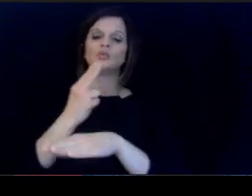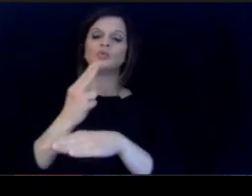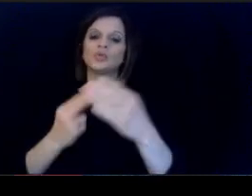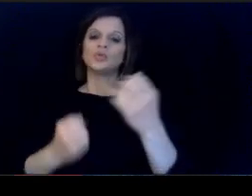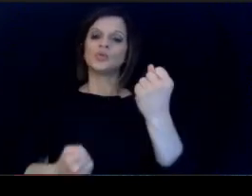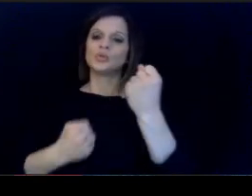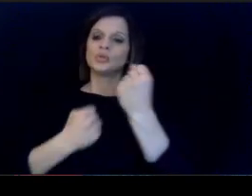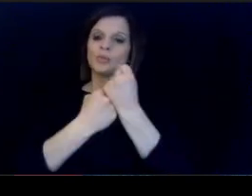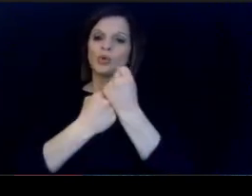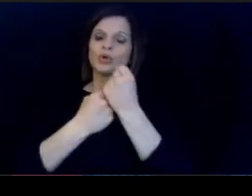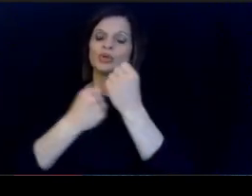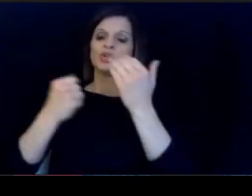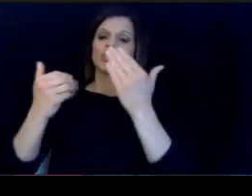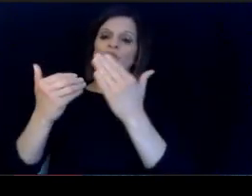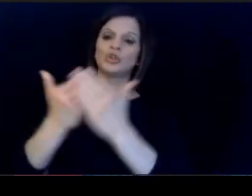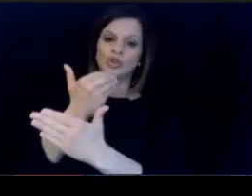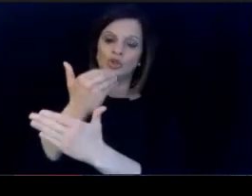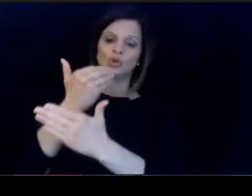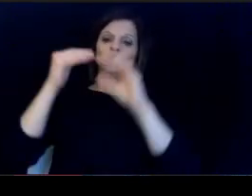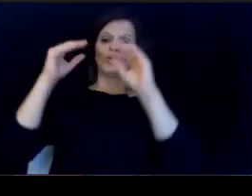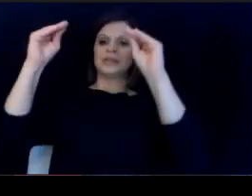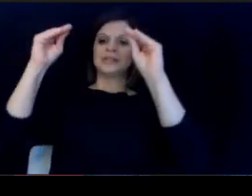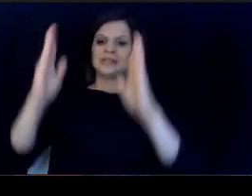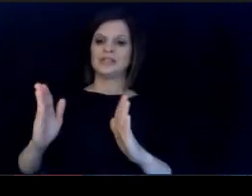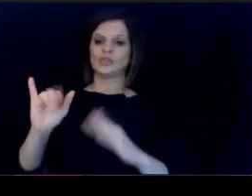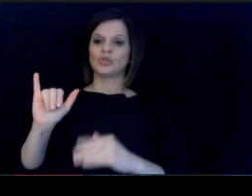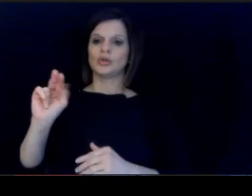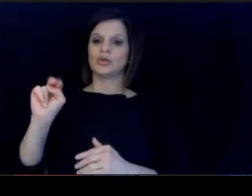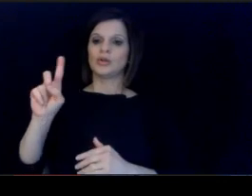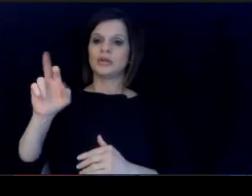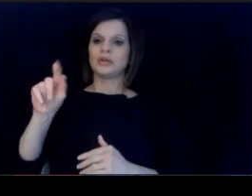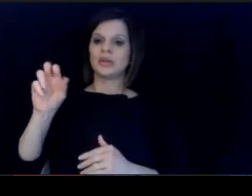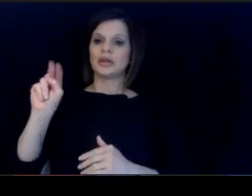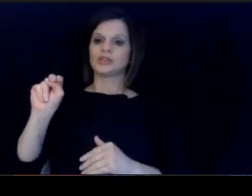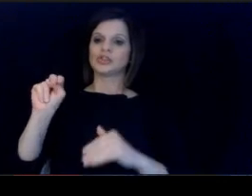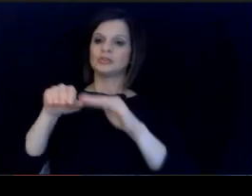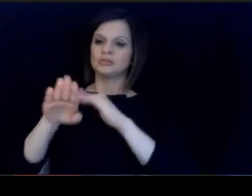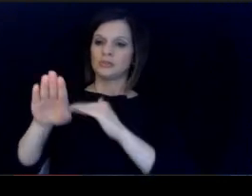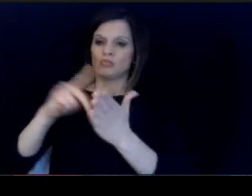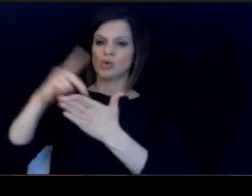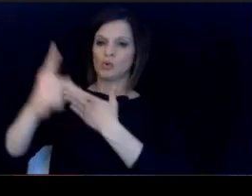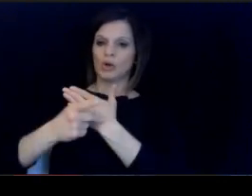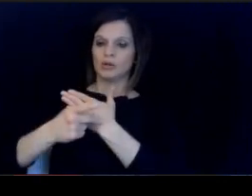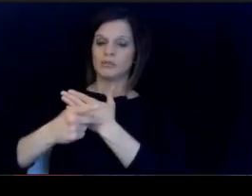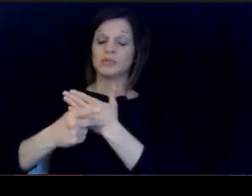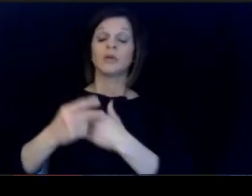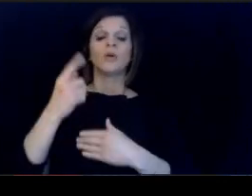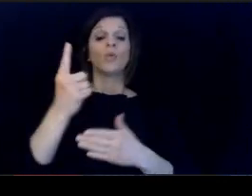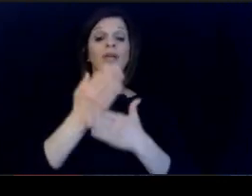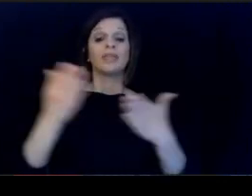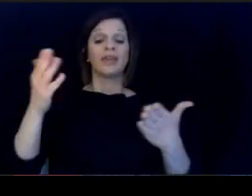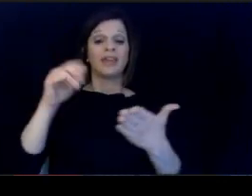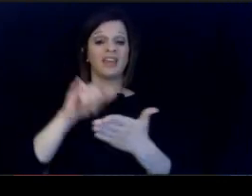support new in new teacher induction program. so we know that one of the things that's been disrupted.